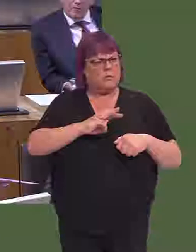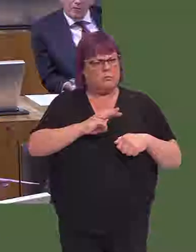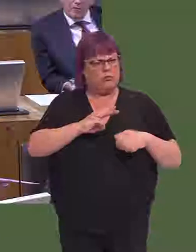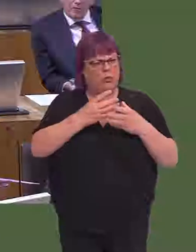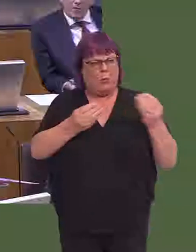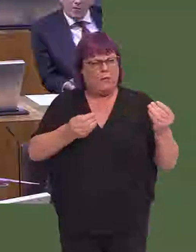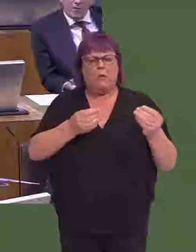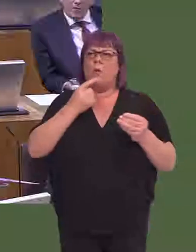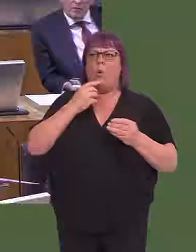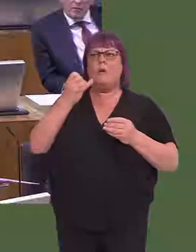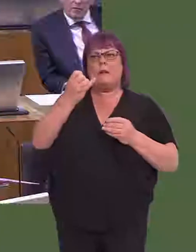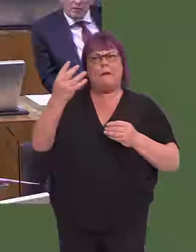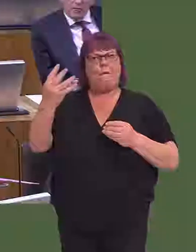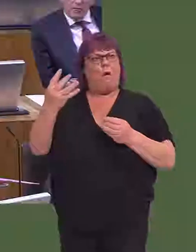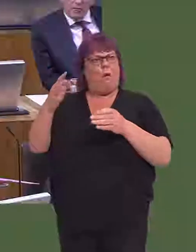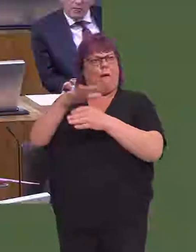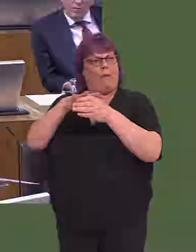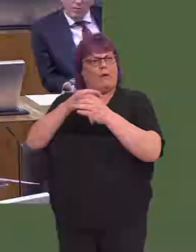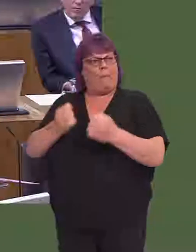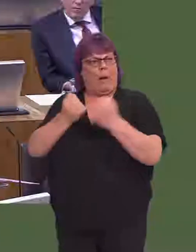All 64 areas will return to Wales when we leave the EU.